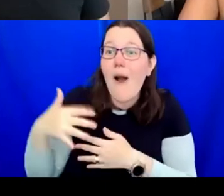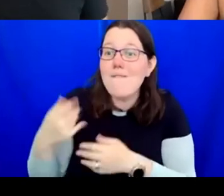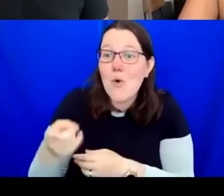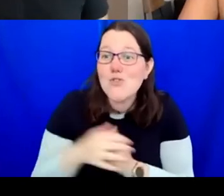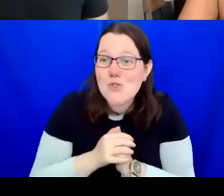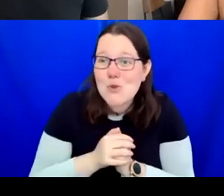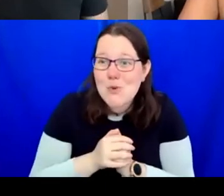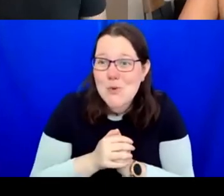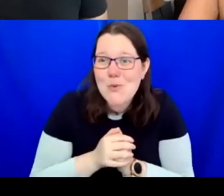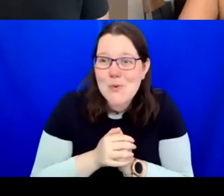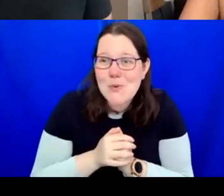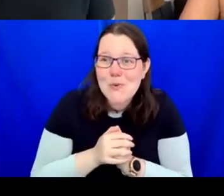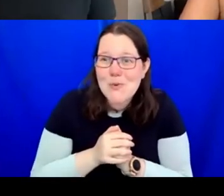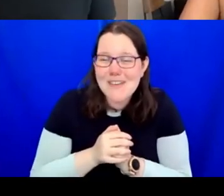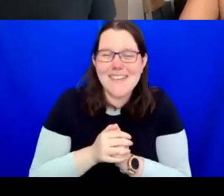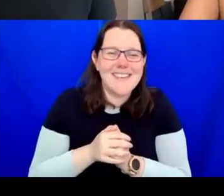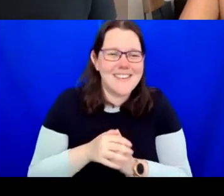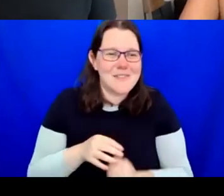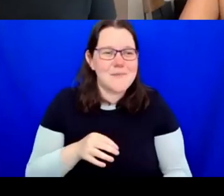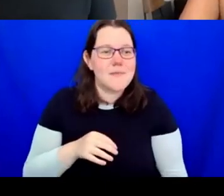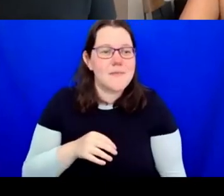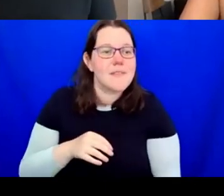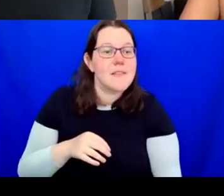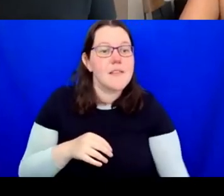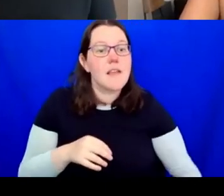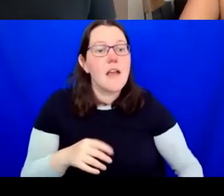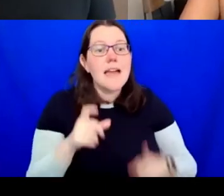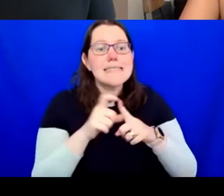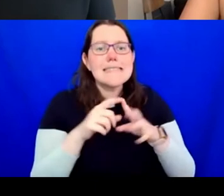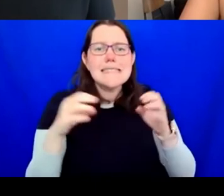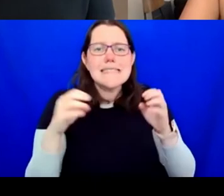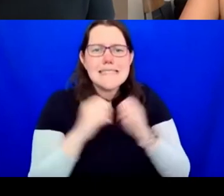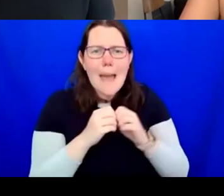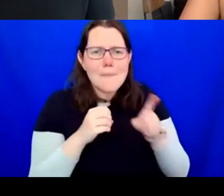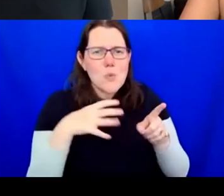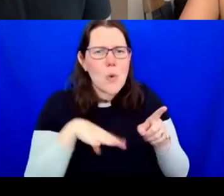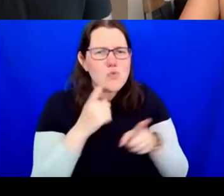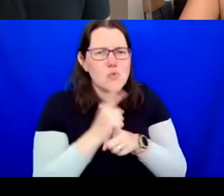Debs, could you come back on that about the 99% and the 1% and funding of artists? DEBBIE: